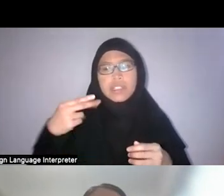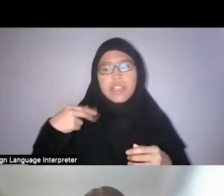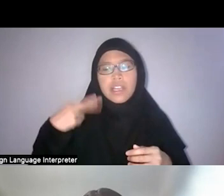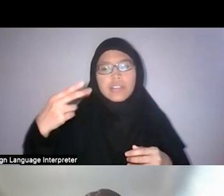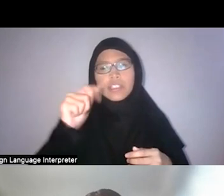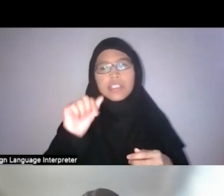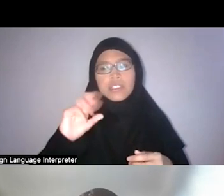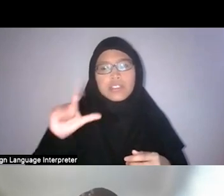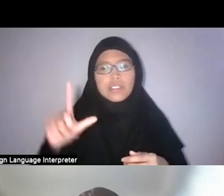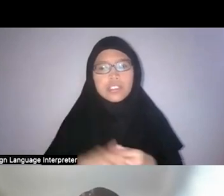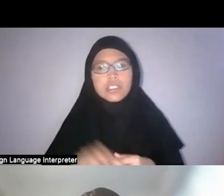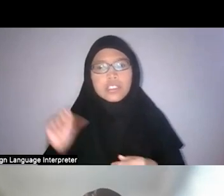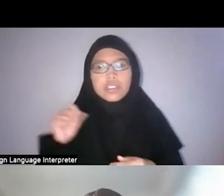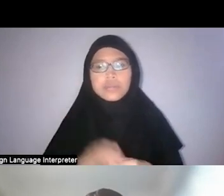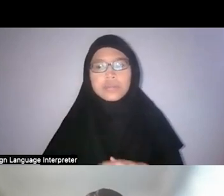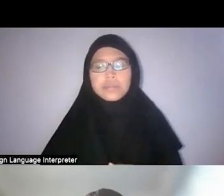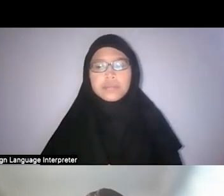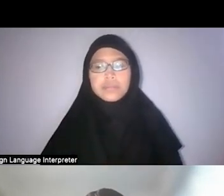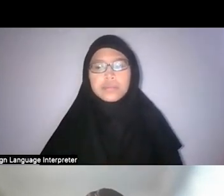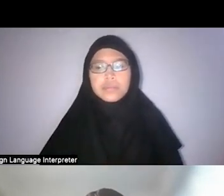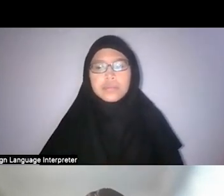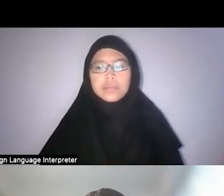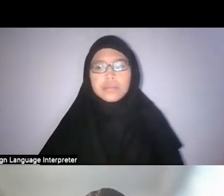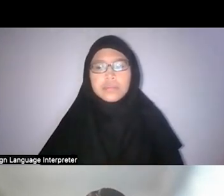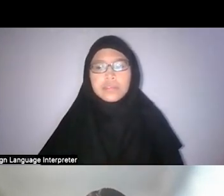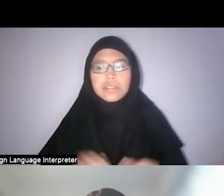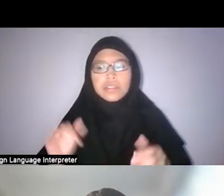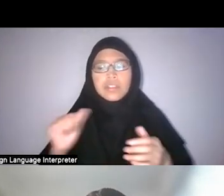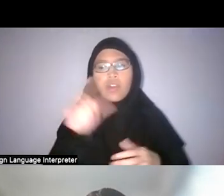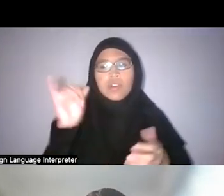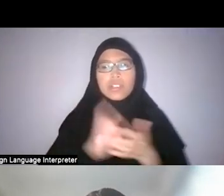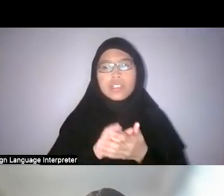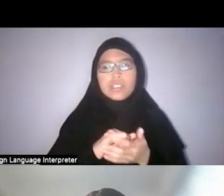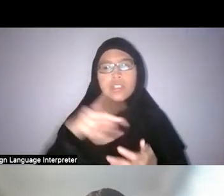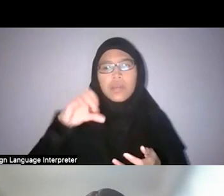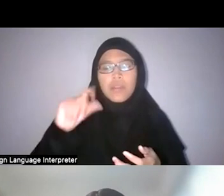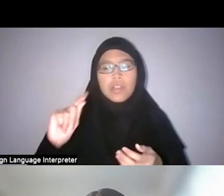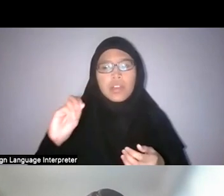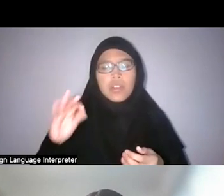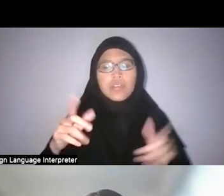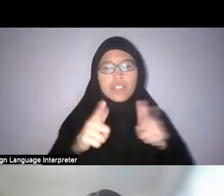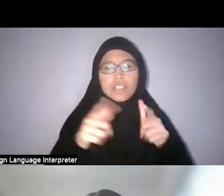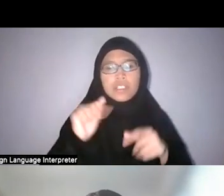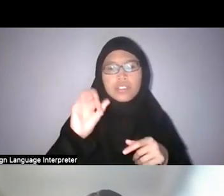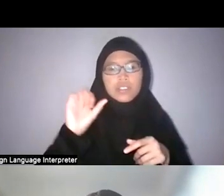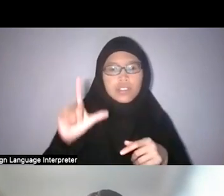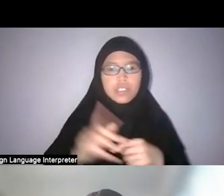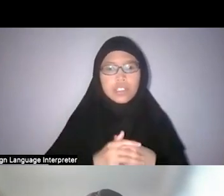Yeah, there are these pockets of little trails that they are starting to build up.